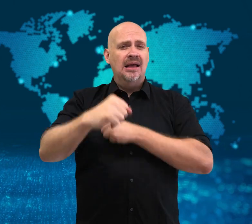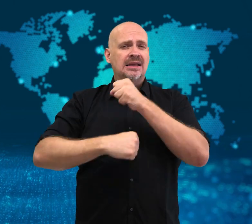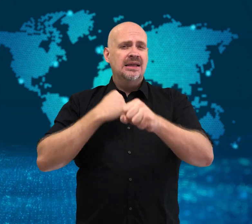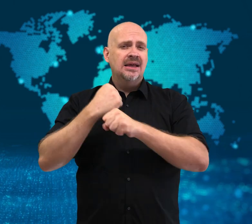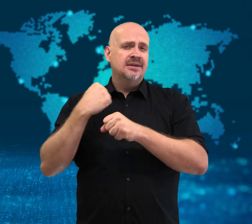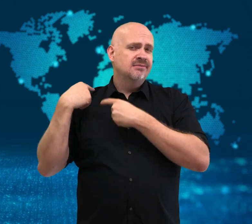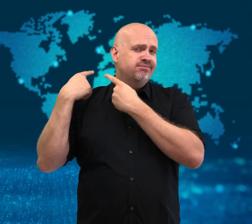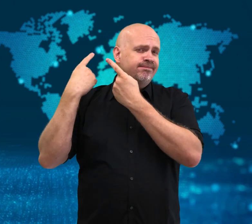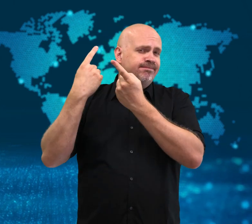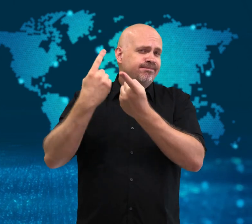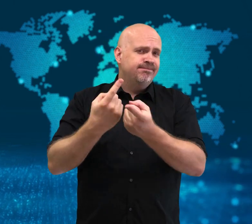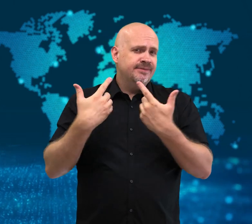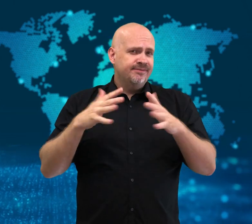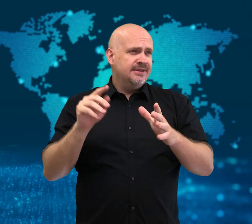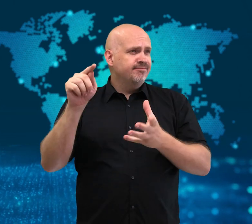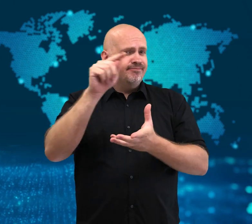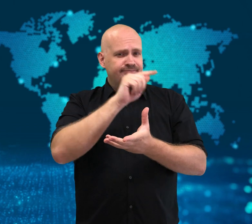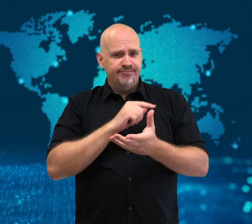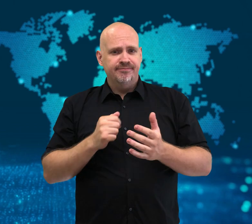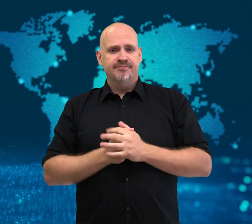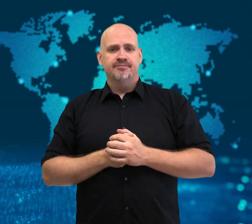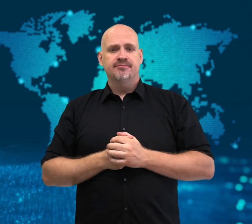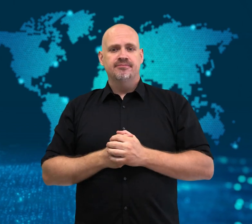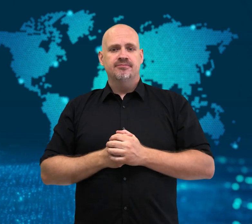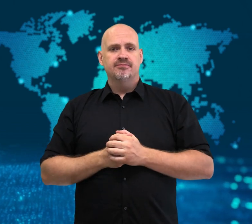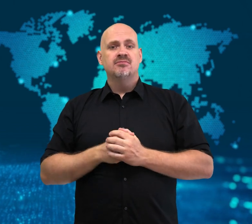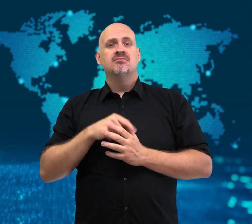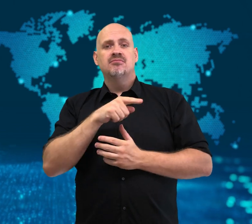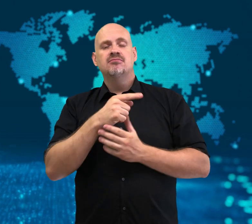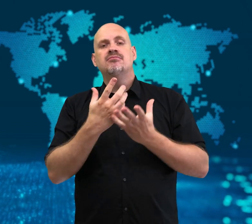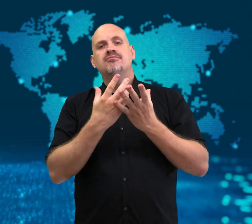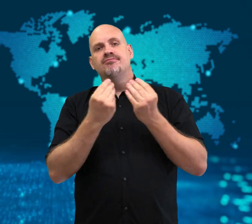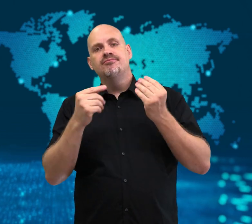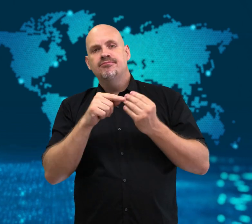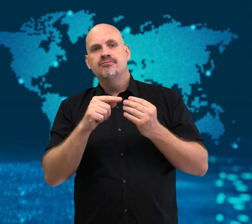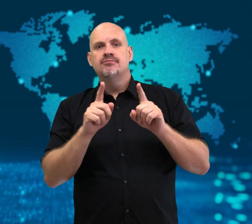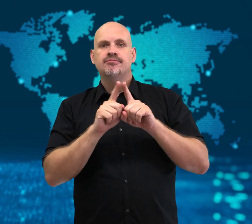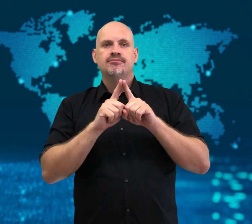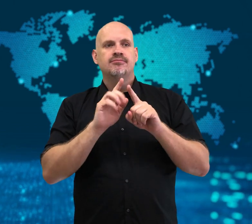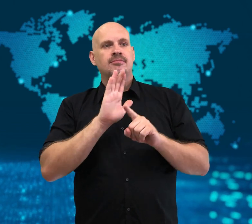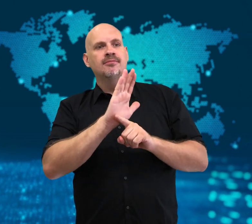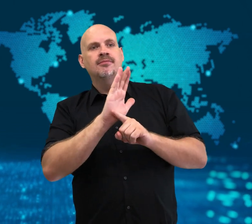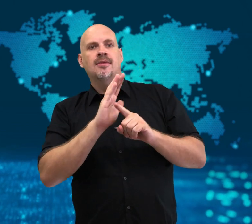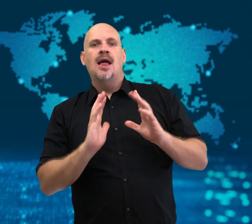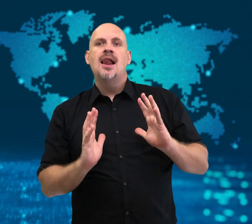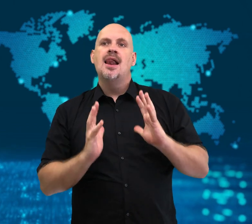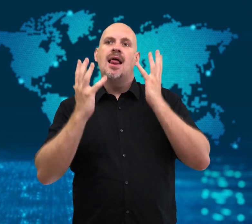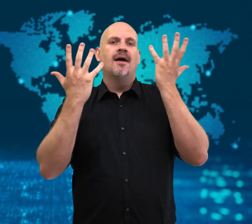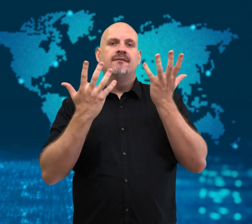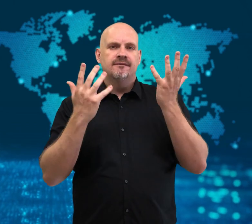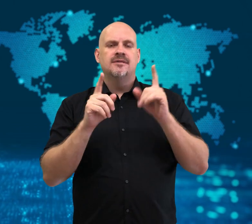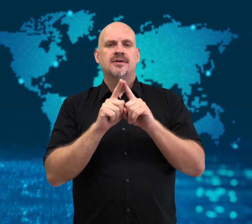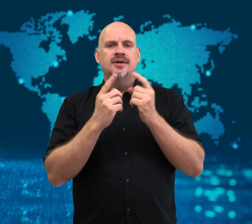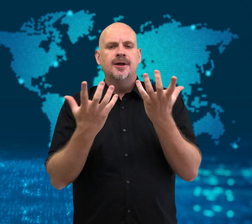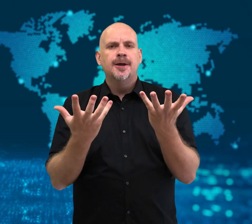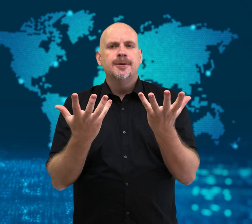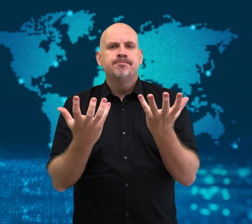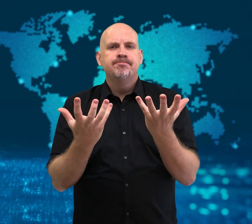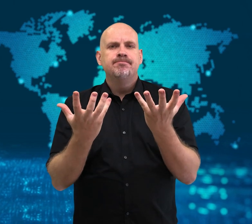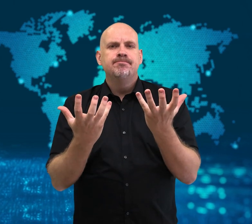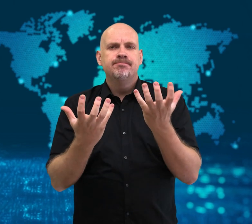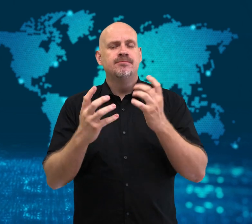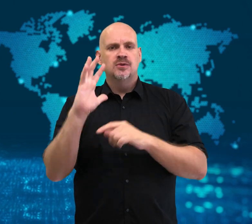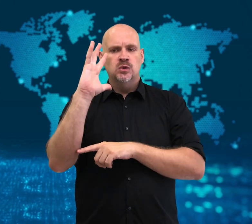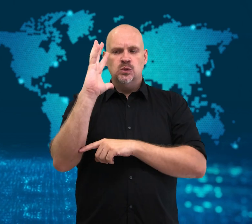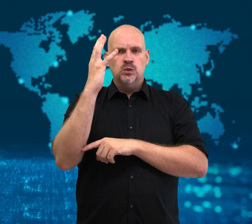Today, they live in freshwater environments around the world,